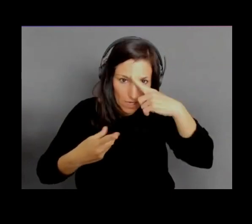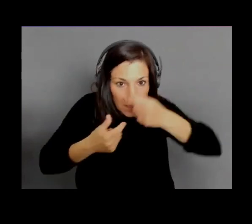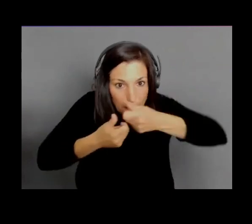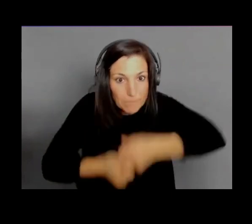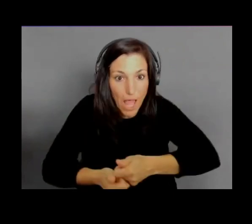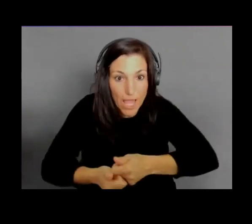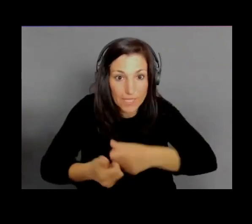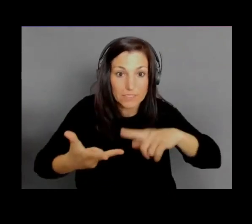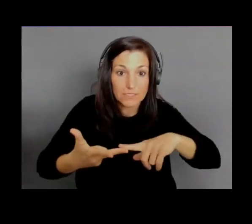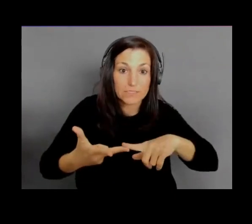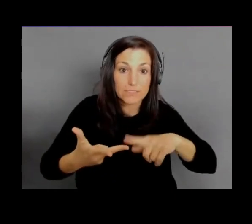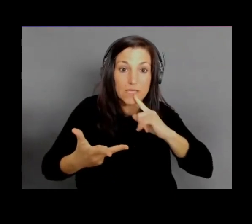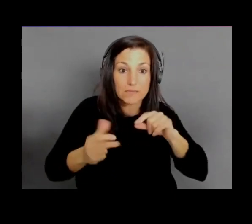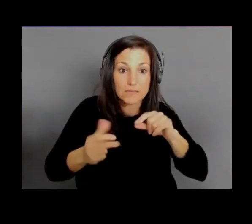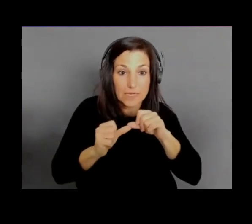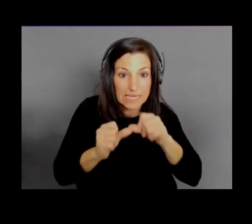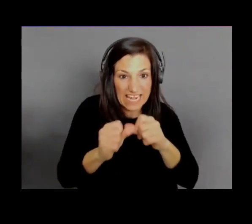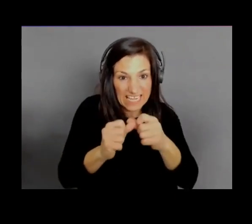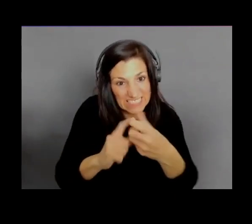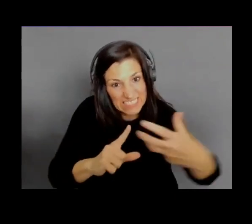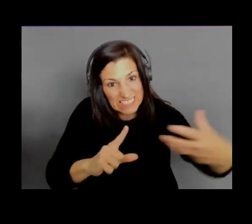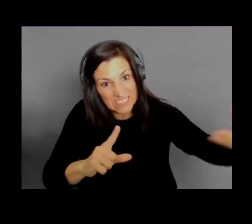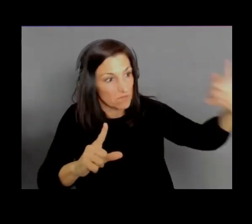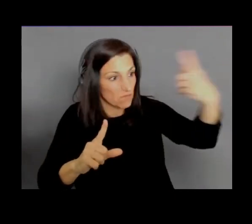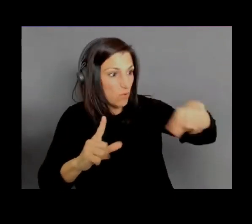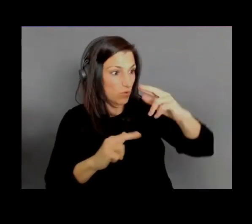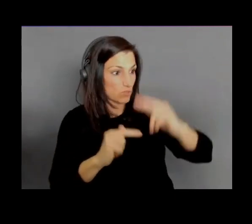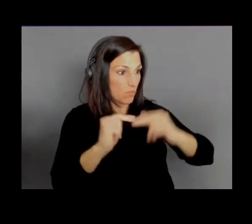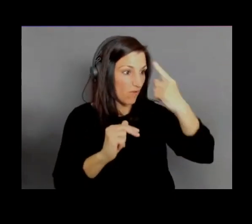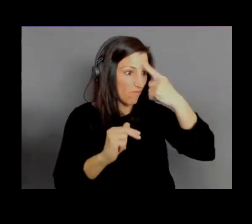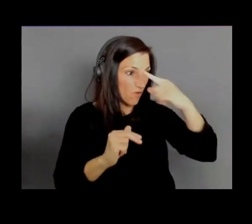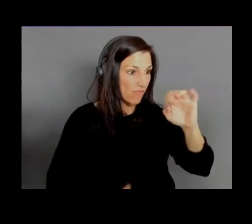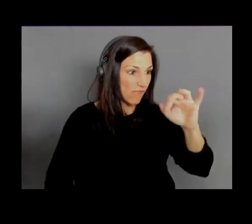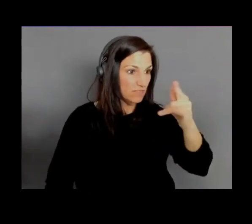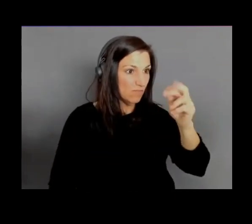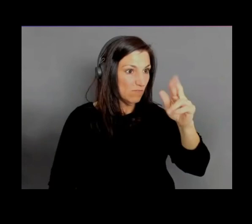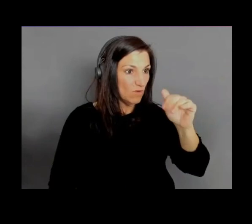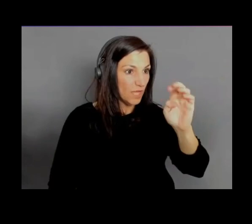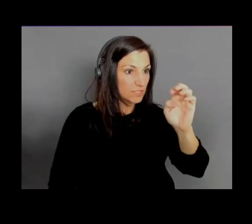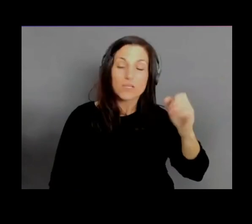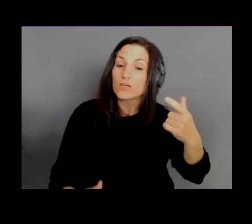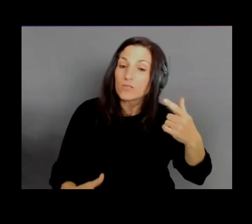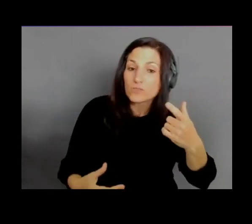And so we give our customers the ability to build end-to-end encrypted workflows on top of Wickr.